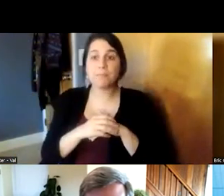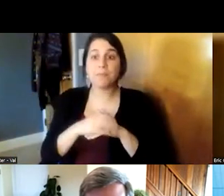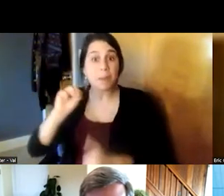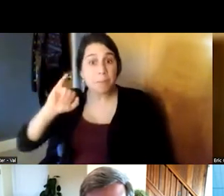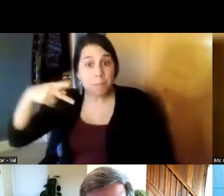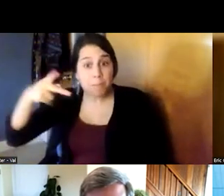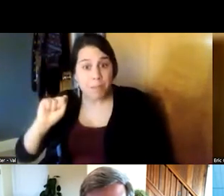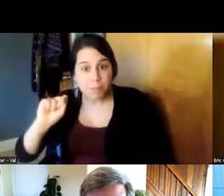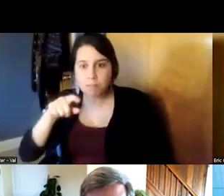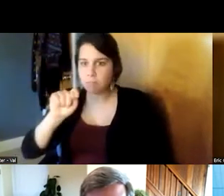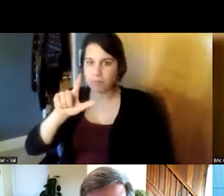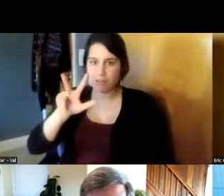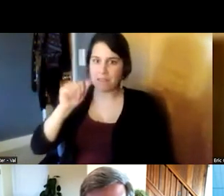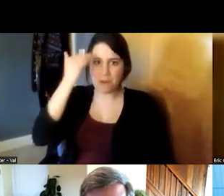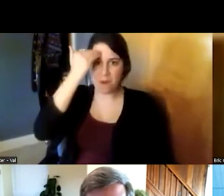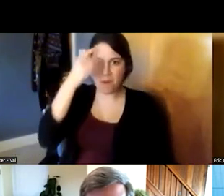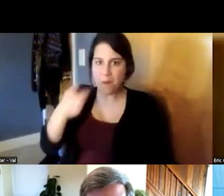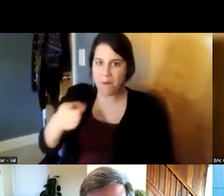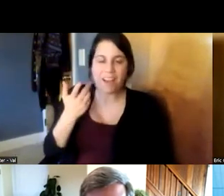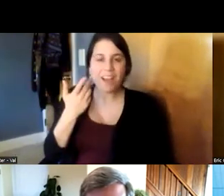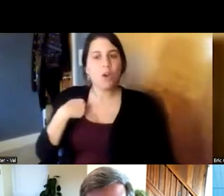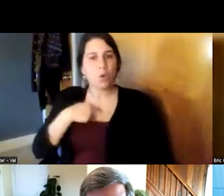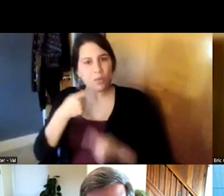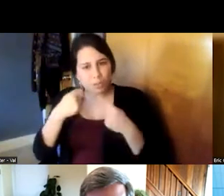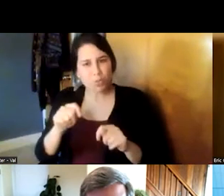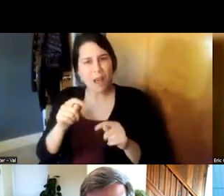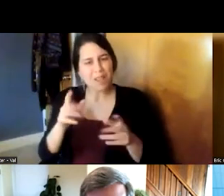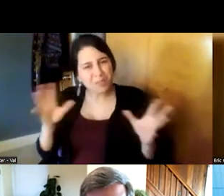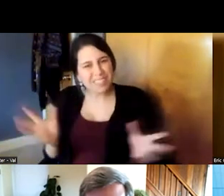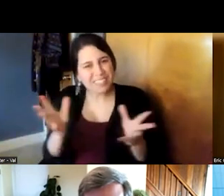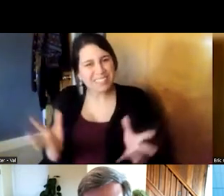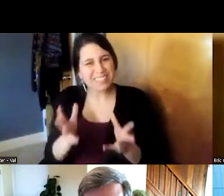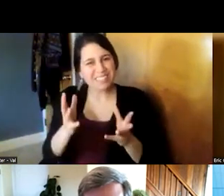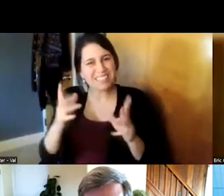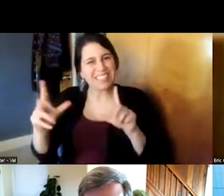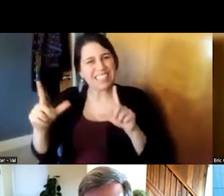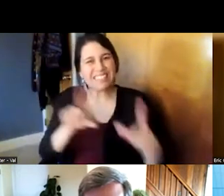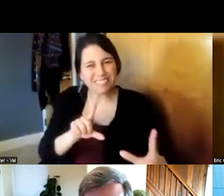delvin knows this very well we try to help people understand that you know when you get older you